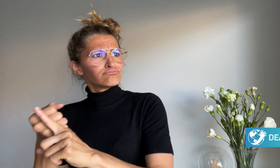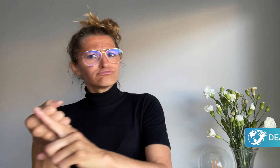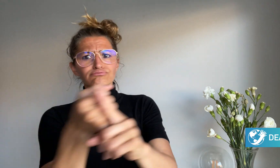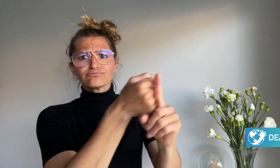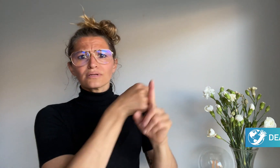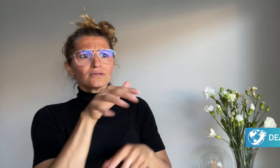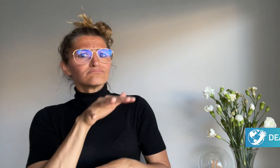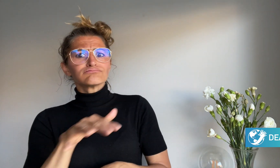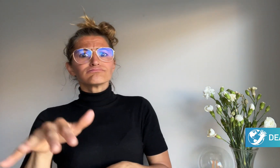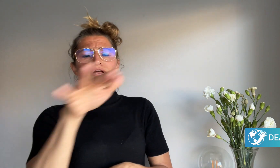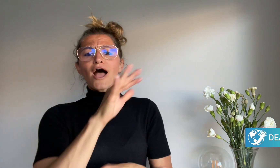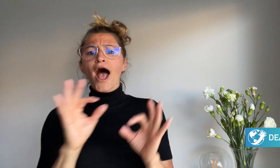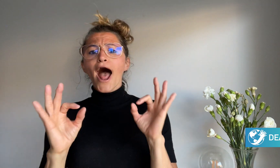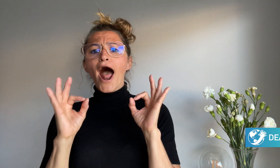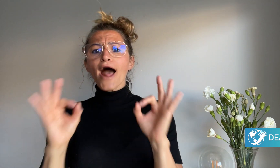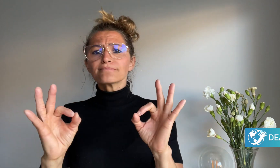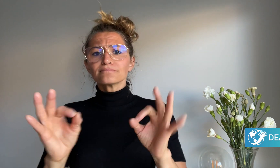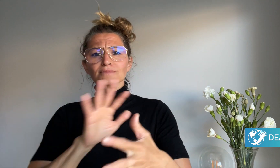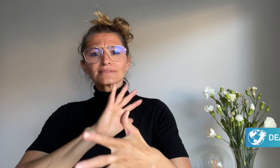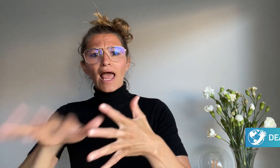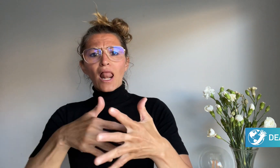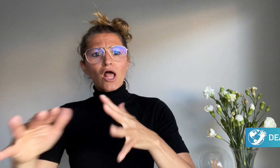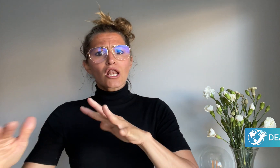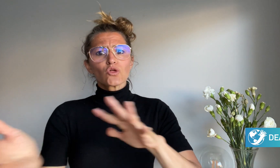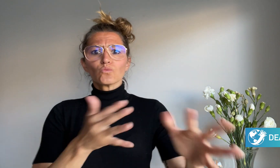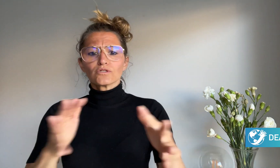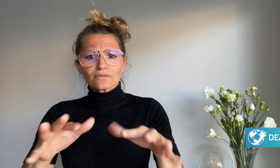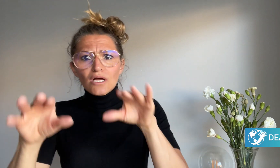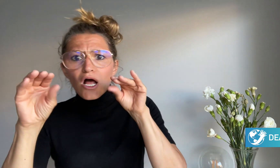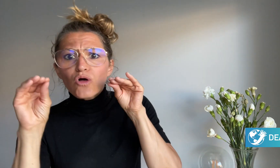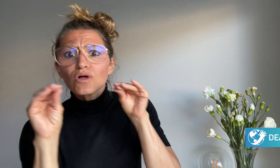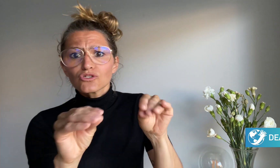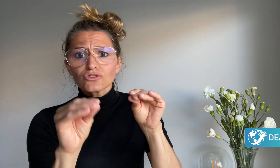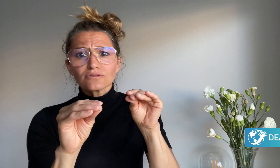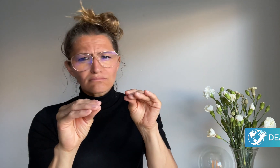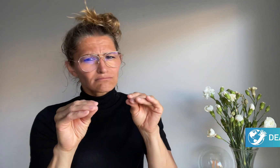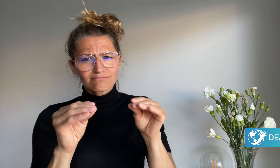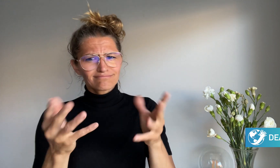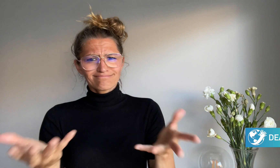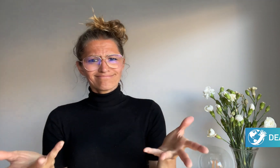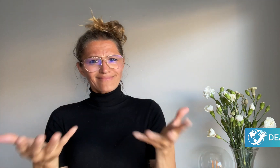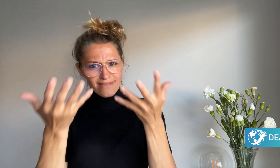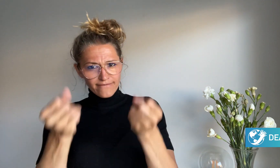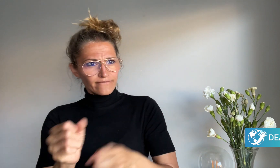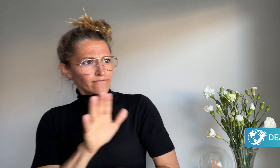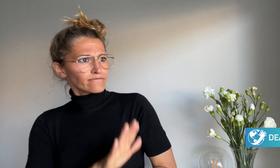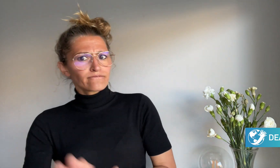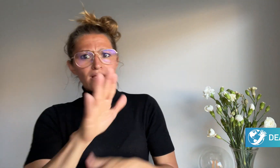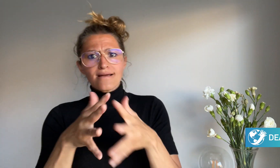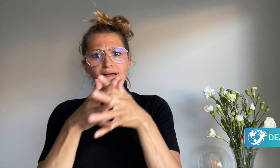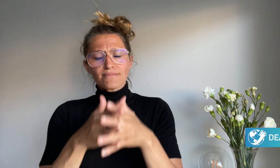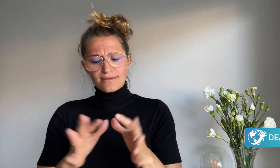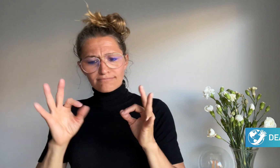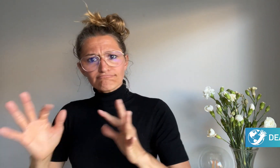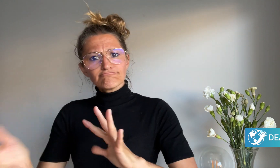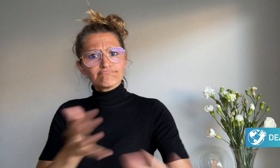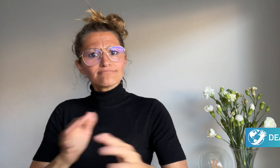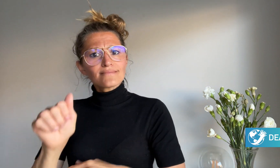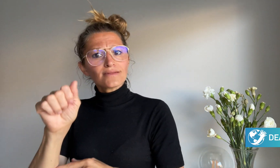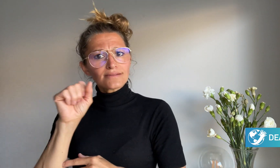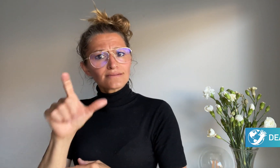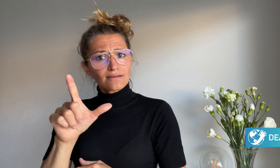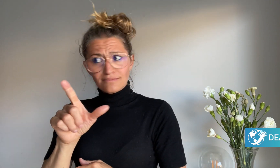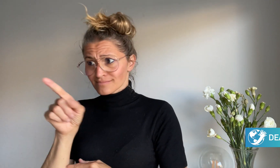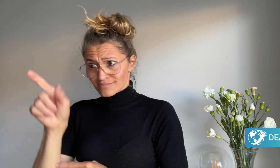the accuracy of sign language education and usage